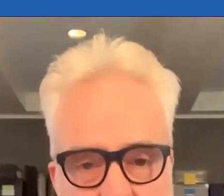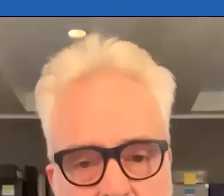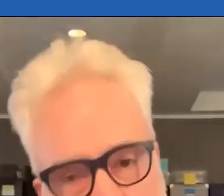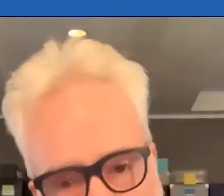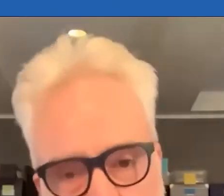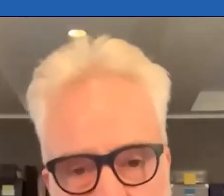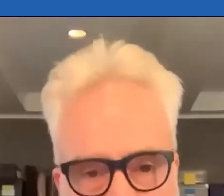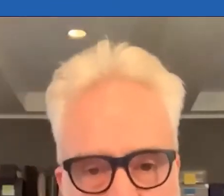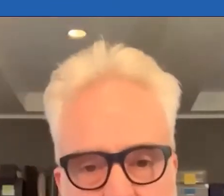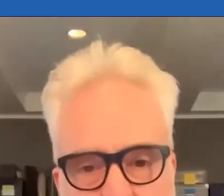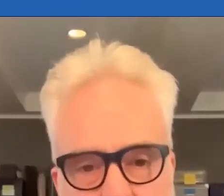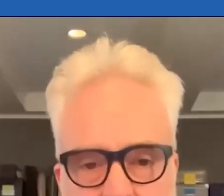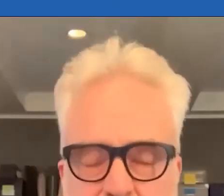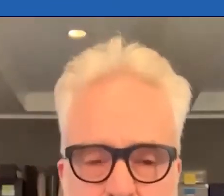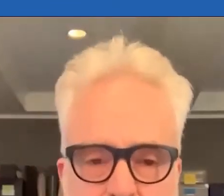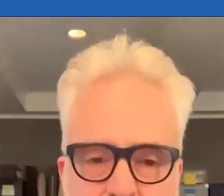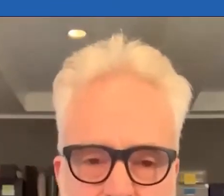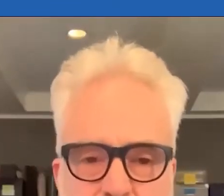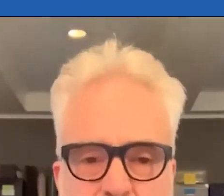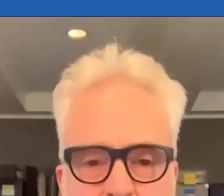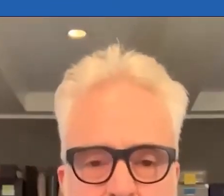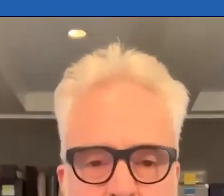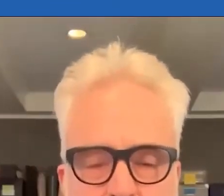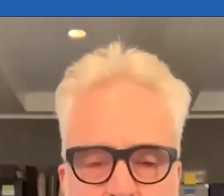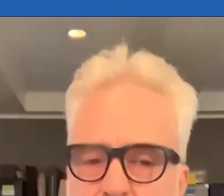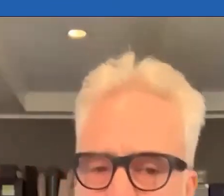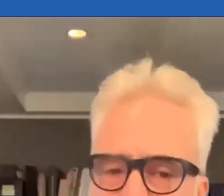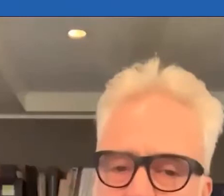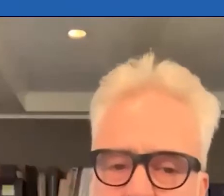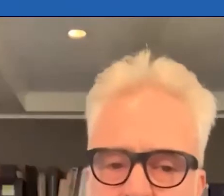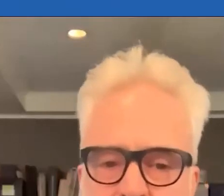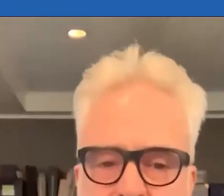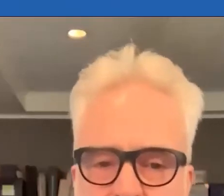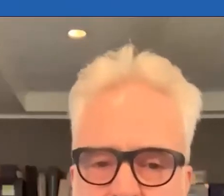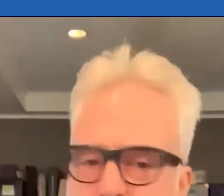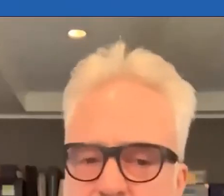and our common investment in building a better future. Persons with disabilities shouldn't